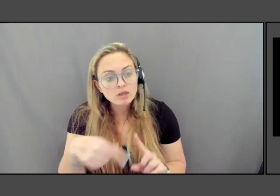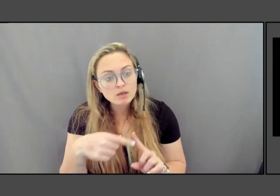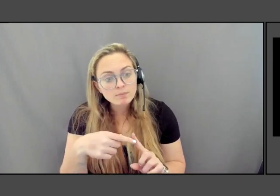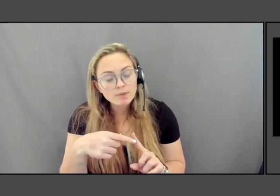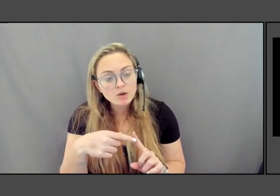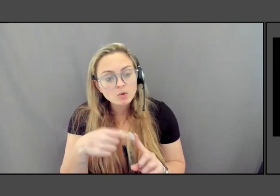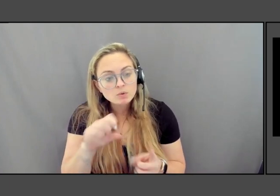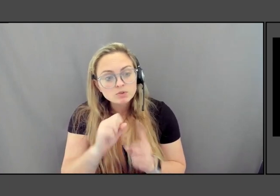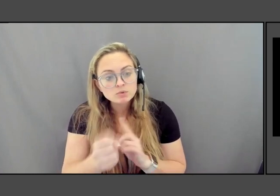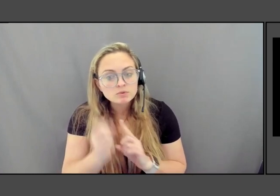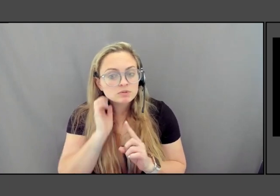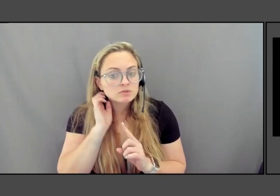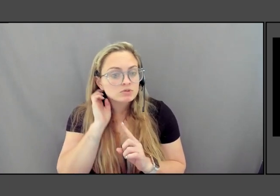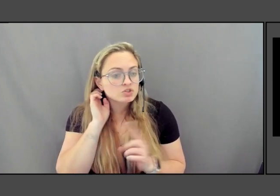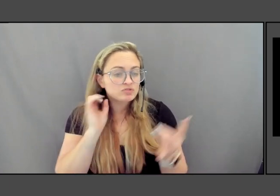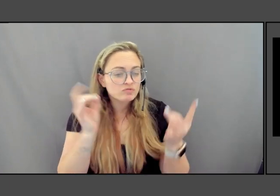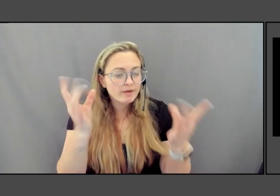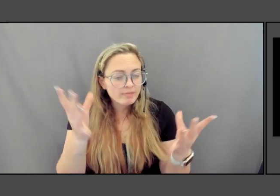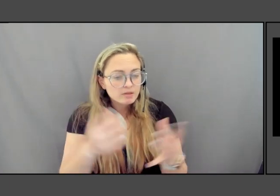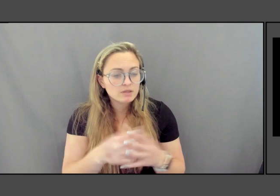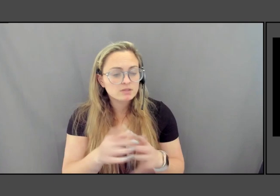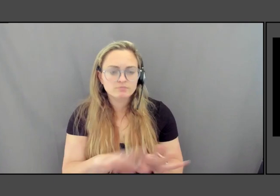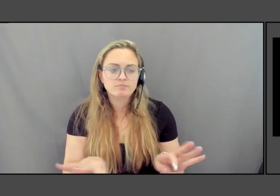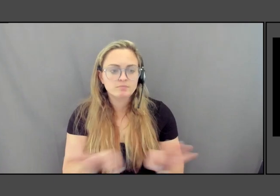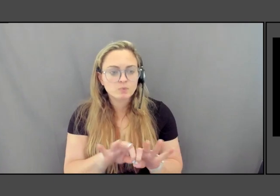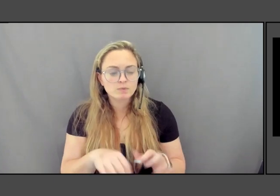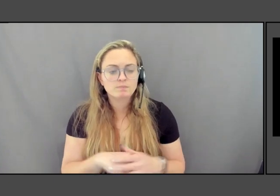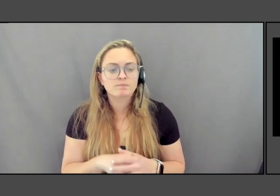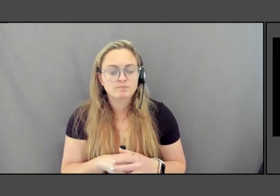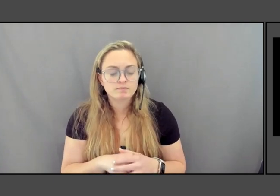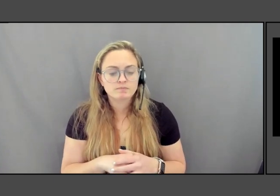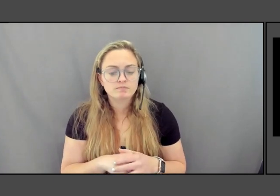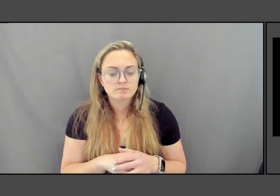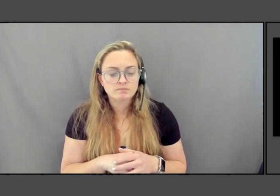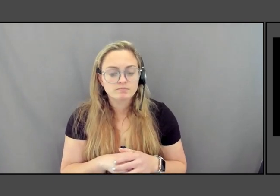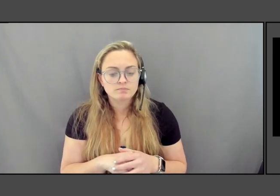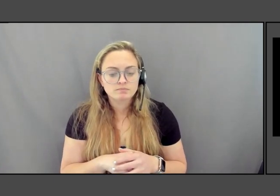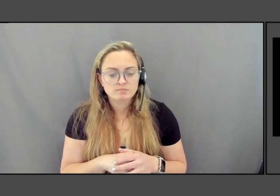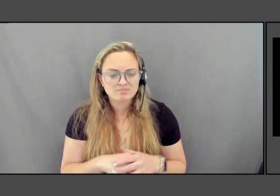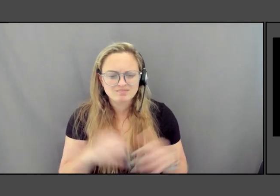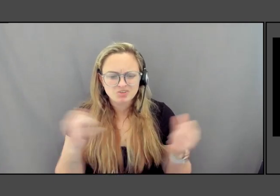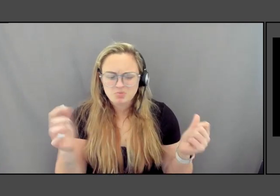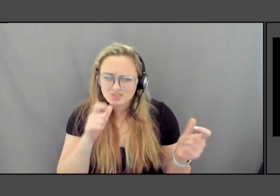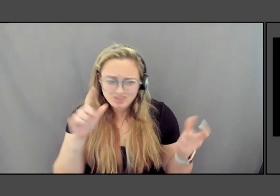is so critical in how much hasn't changed in 35 years